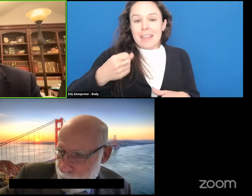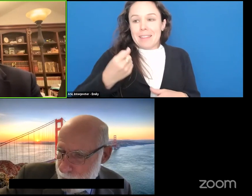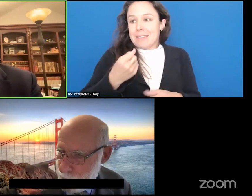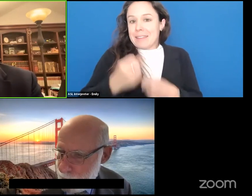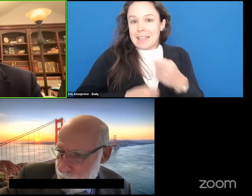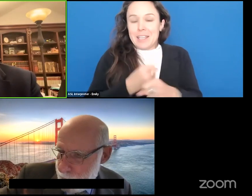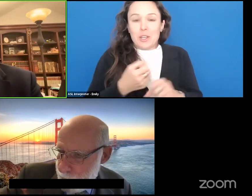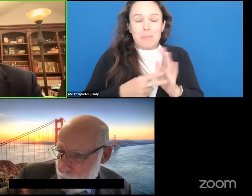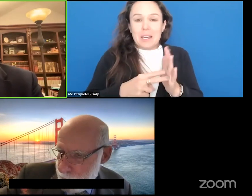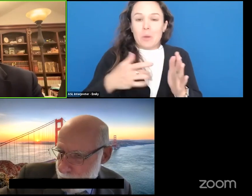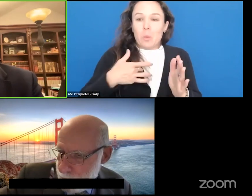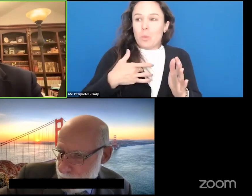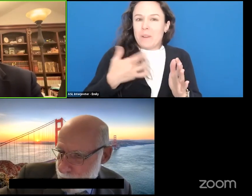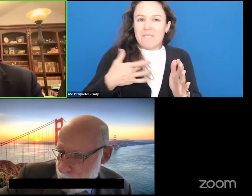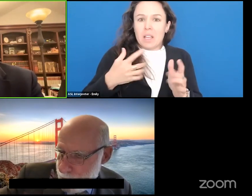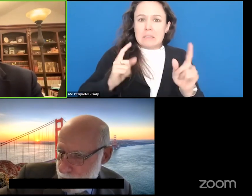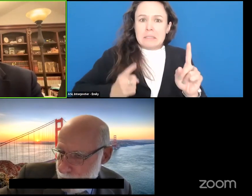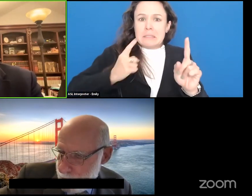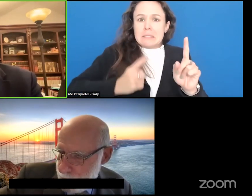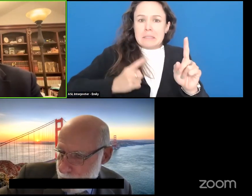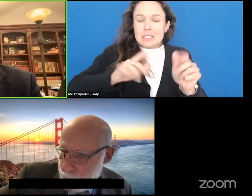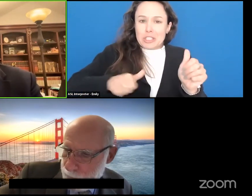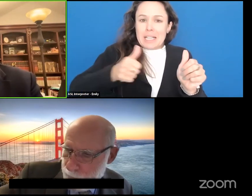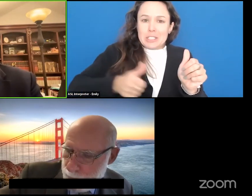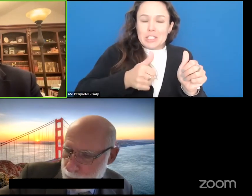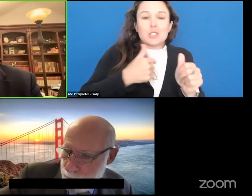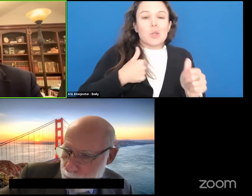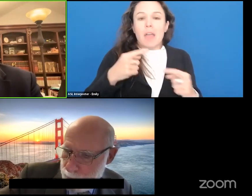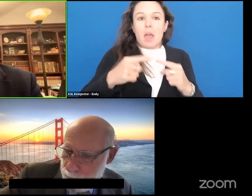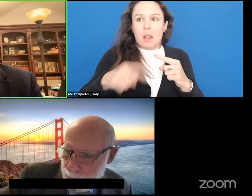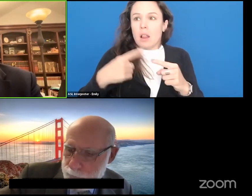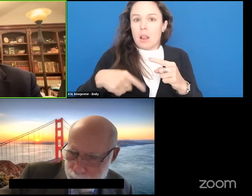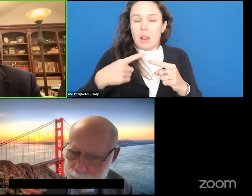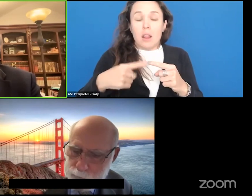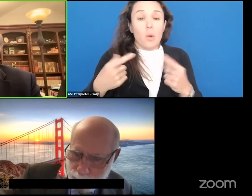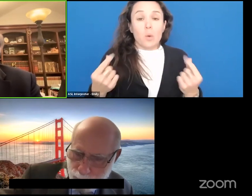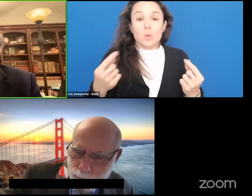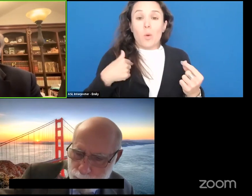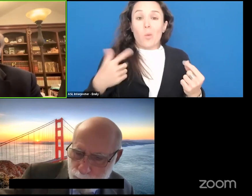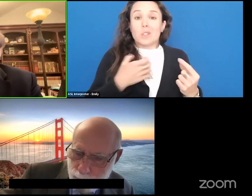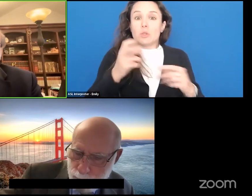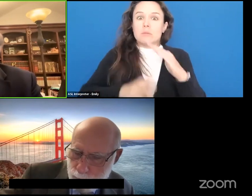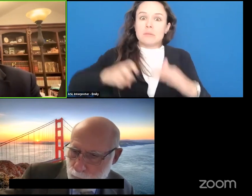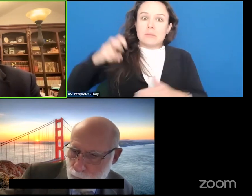So this is an attempt to try to break that cycle by jumping ahead, leaping into the future